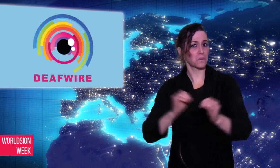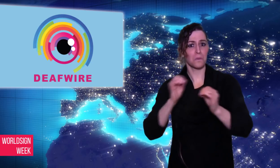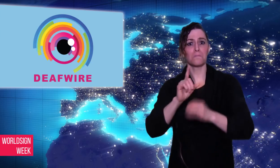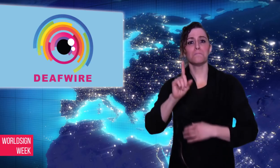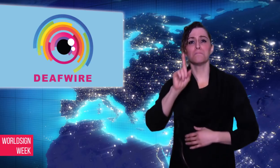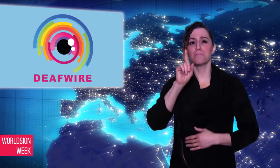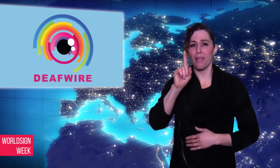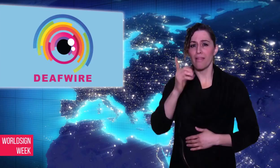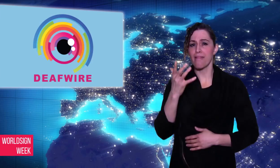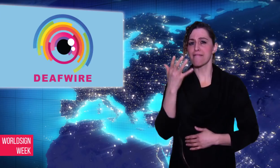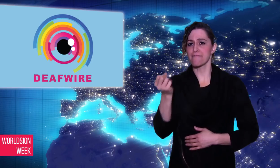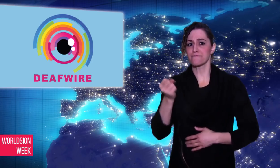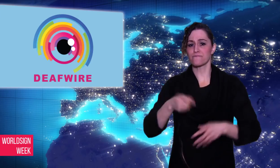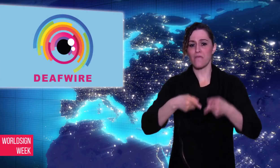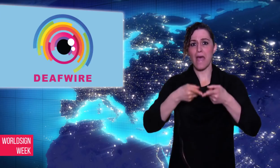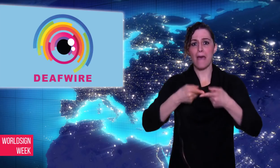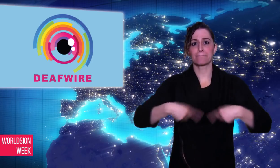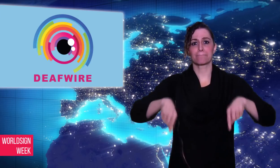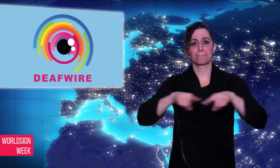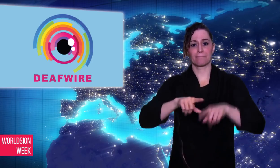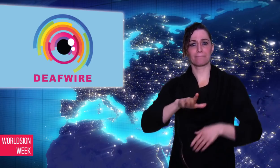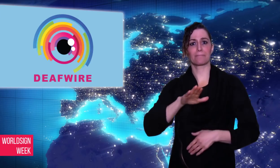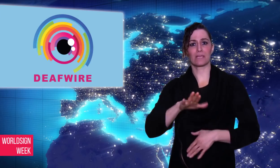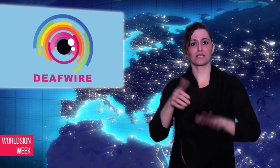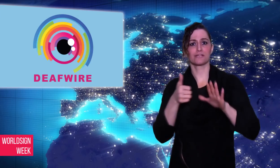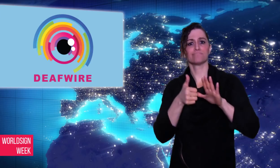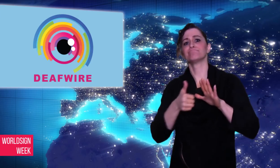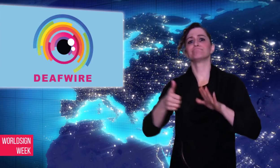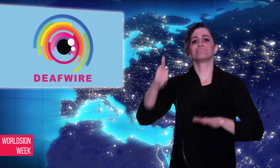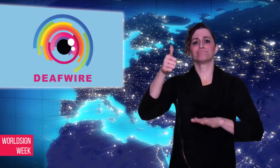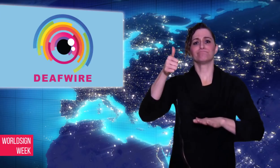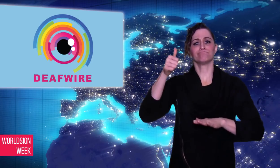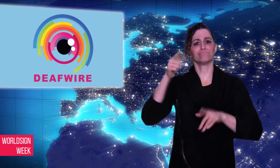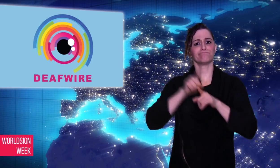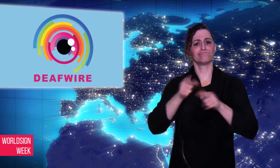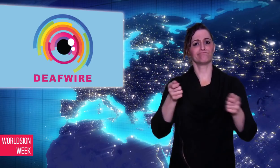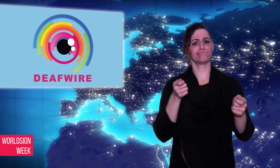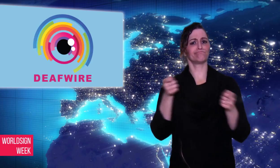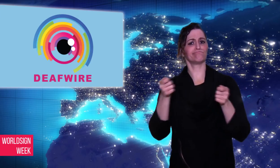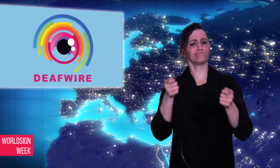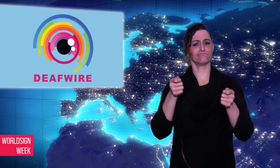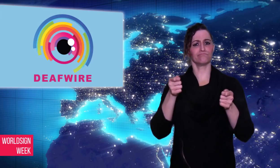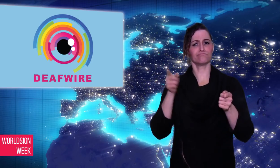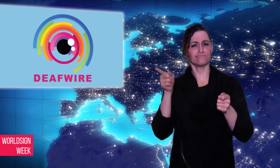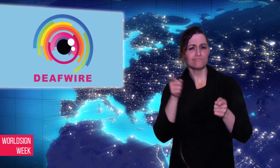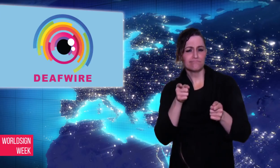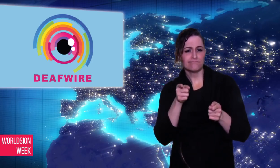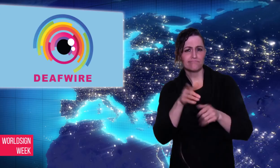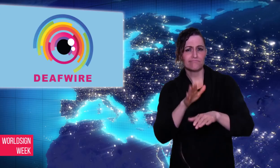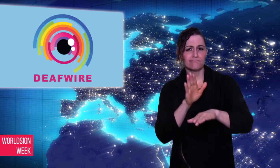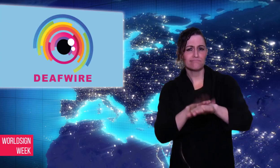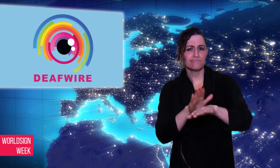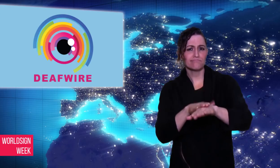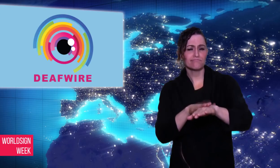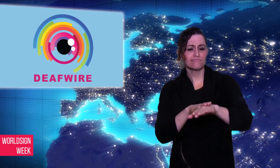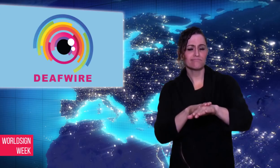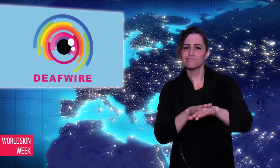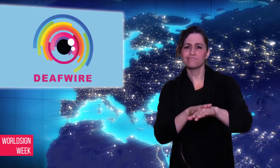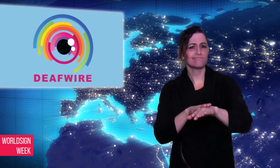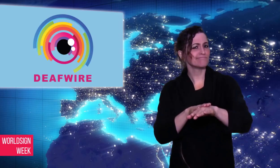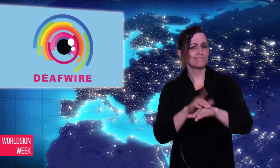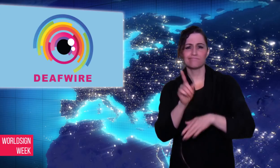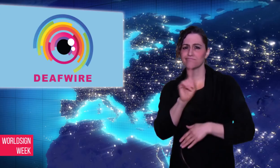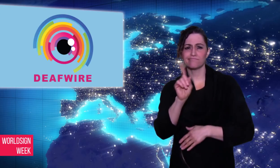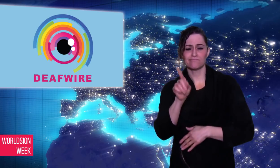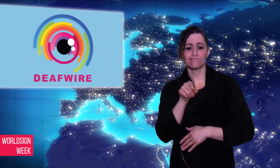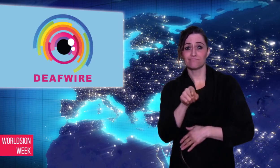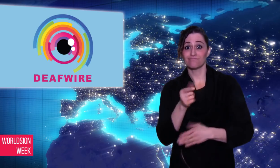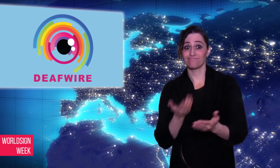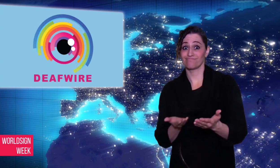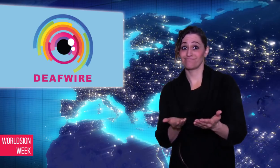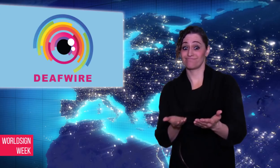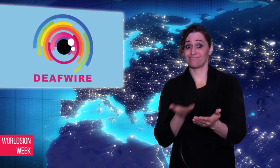the bill but a Committee Chairman